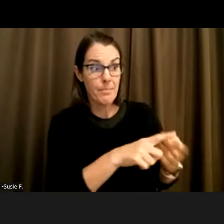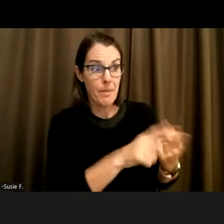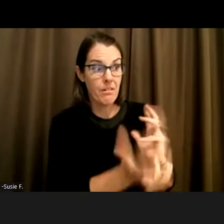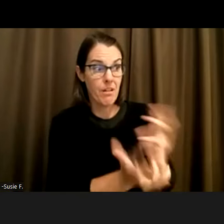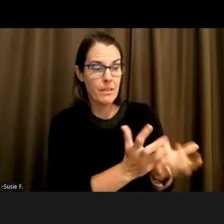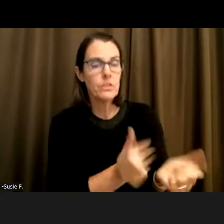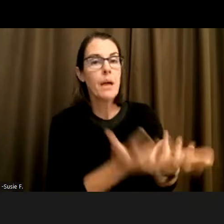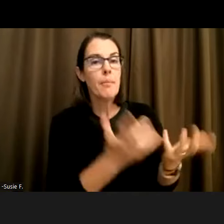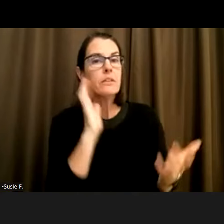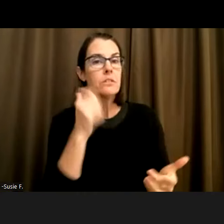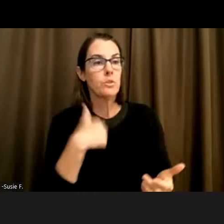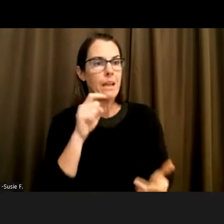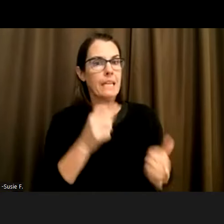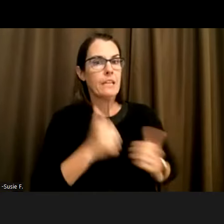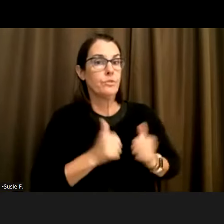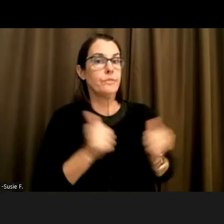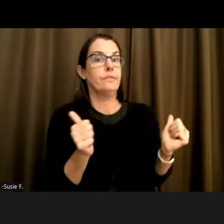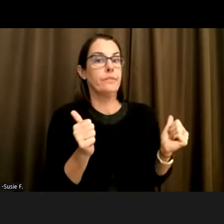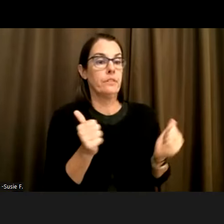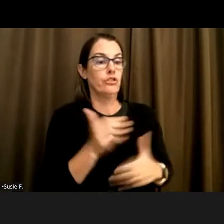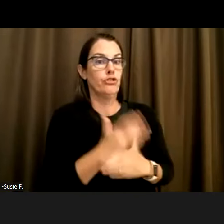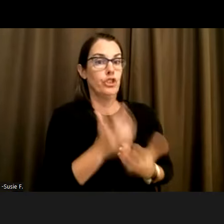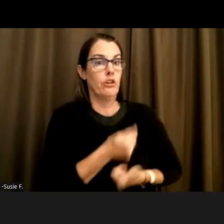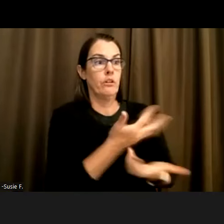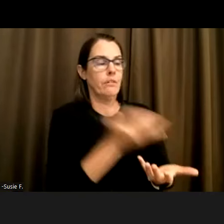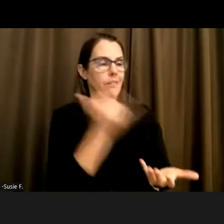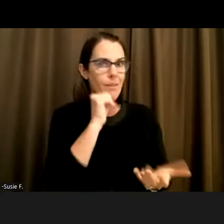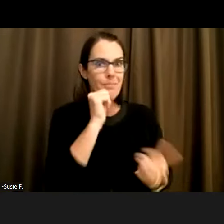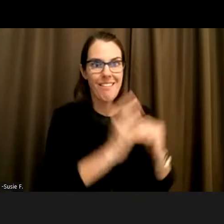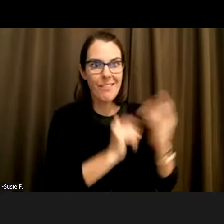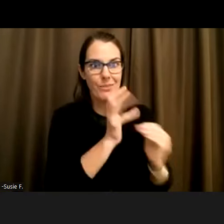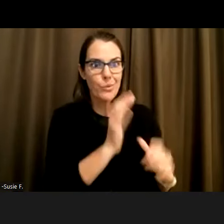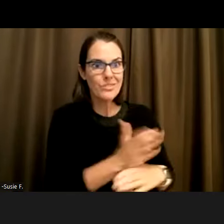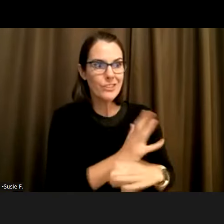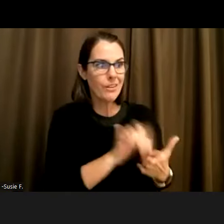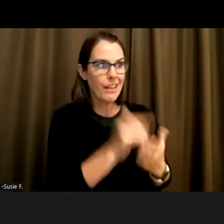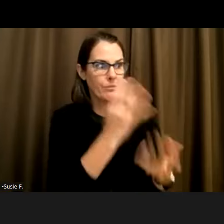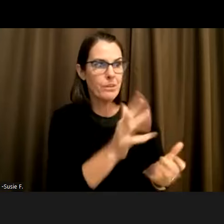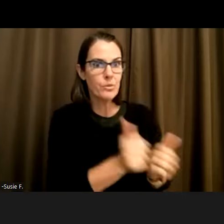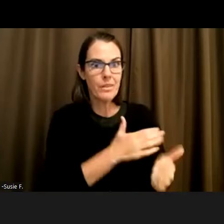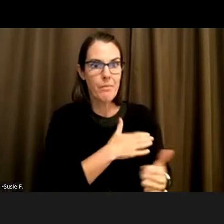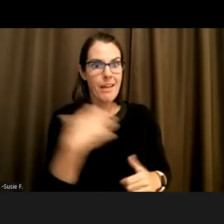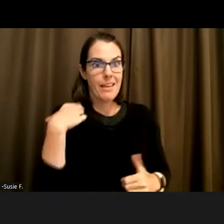to share and if I'm not comfortable with sharing that much of myself with my employer? Does that mean now that I don't